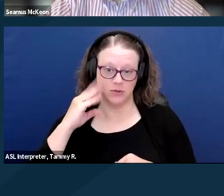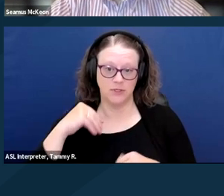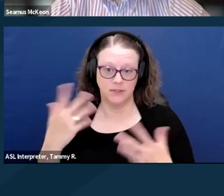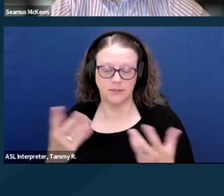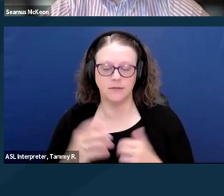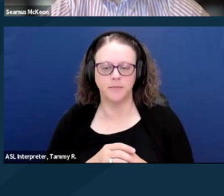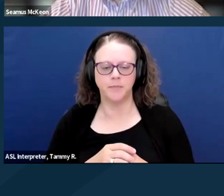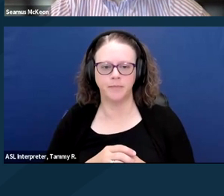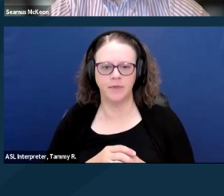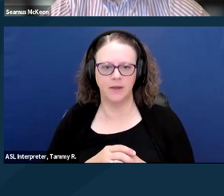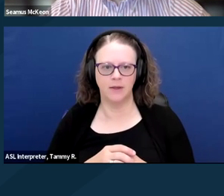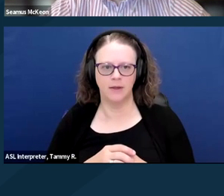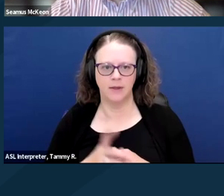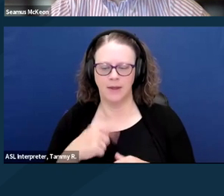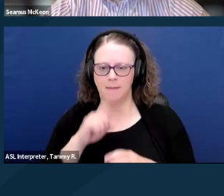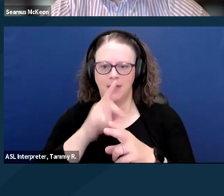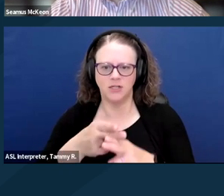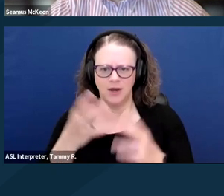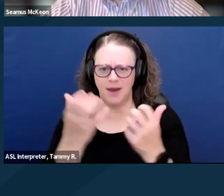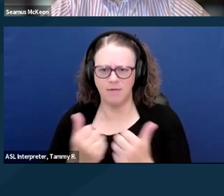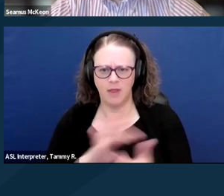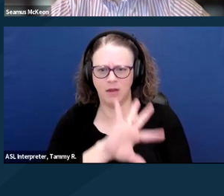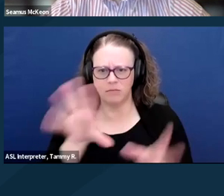And I mentioned that all because what we've found